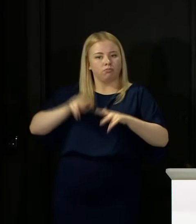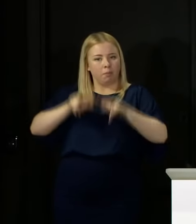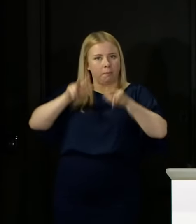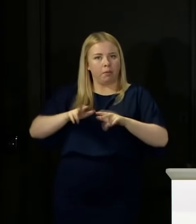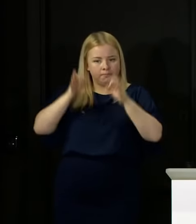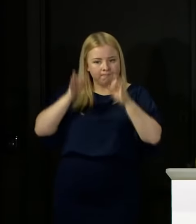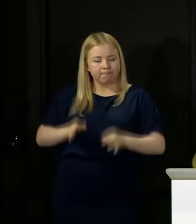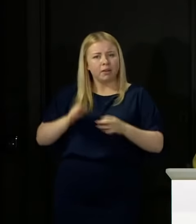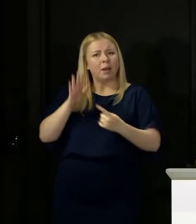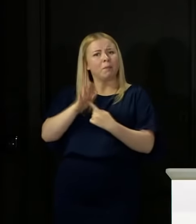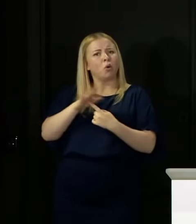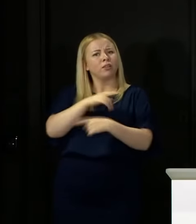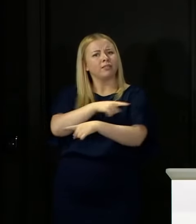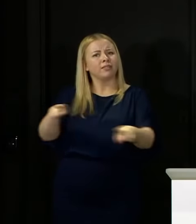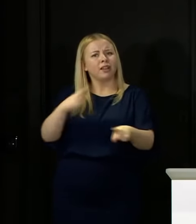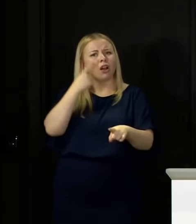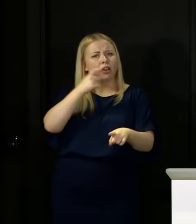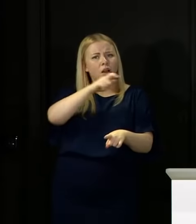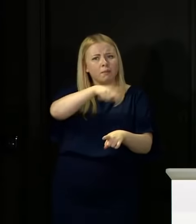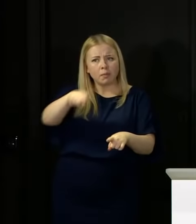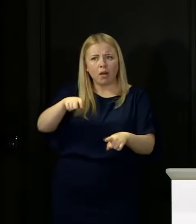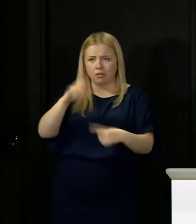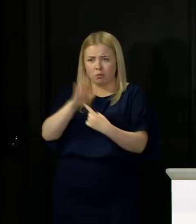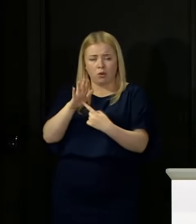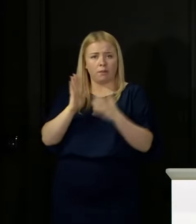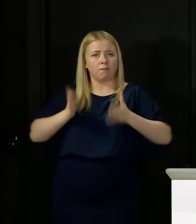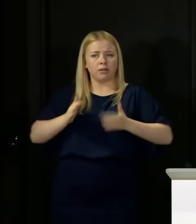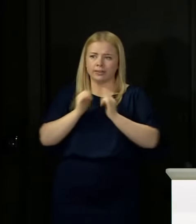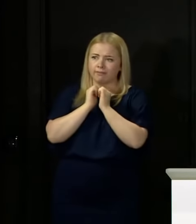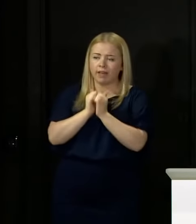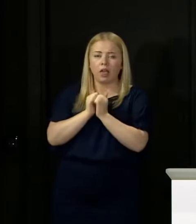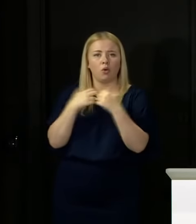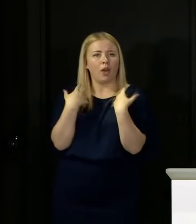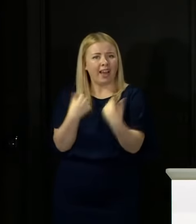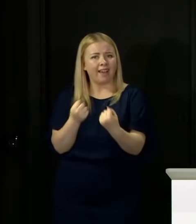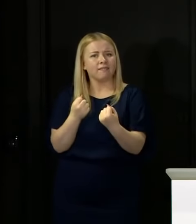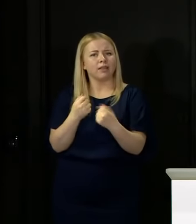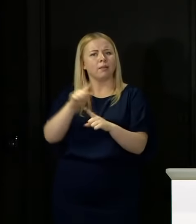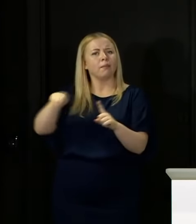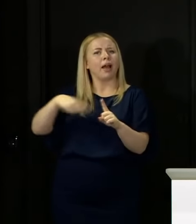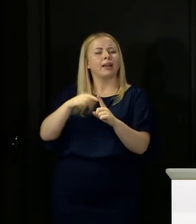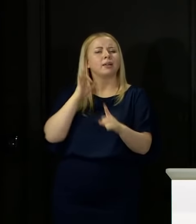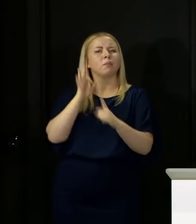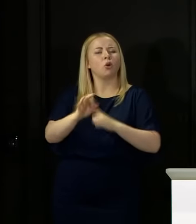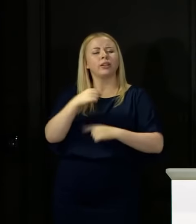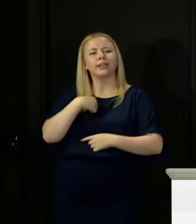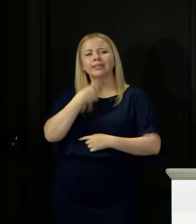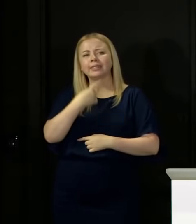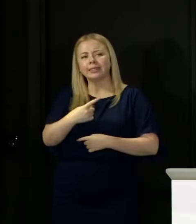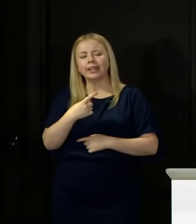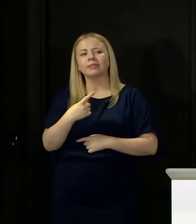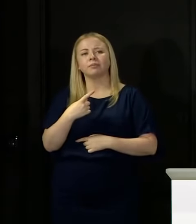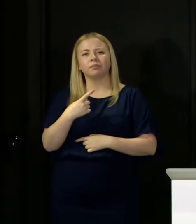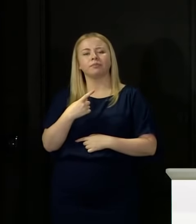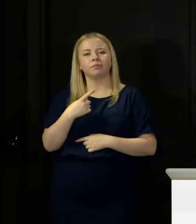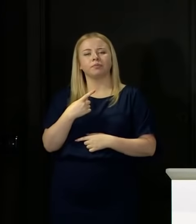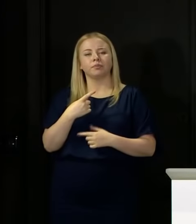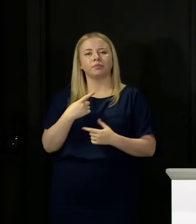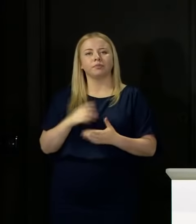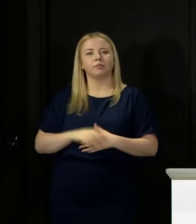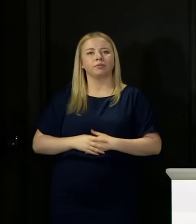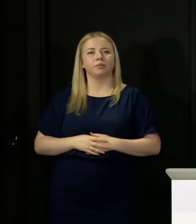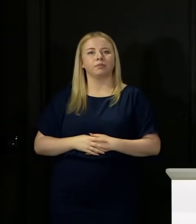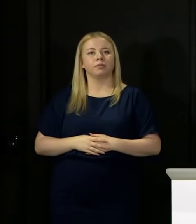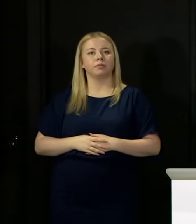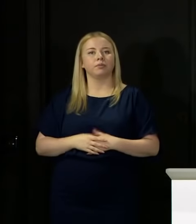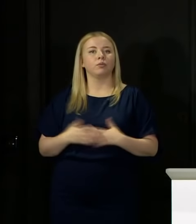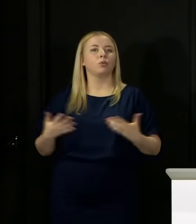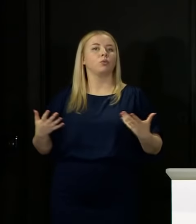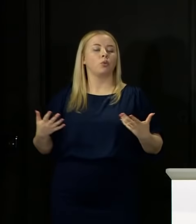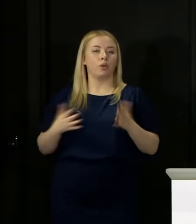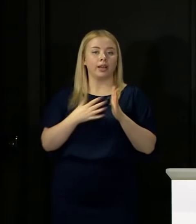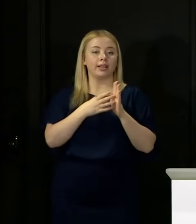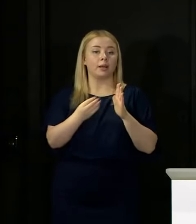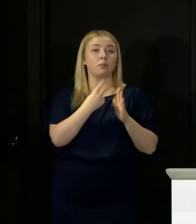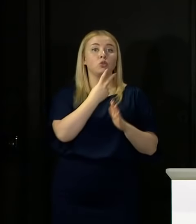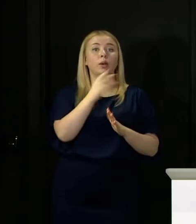And I go back to the point that I made earlier on, if we take the 20 per cent most deprived,